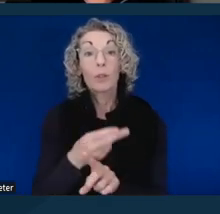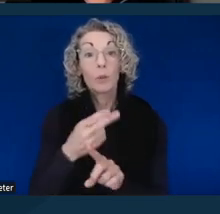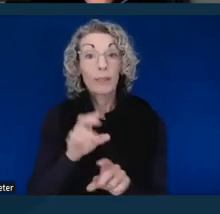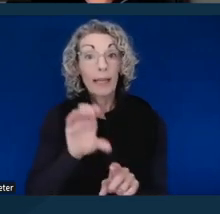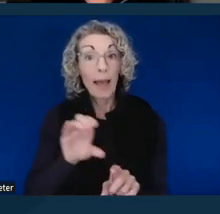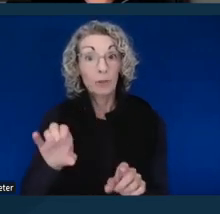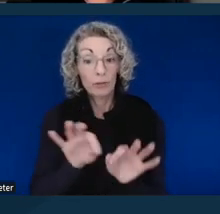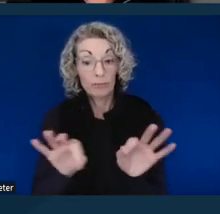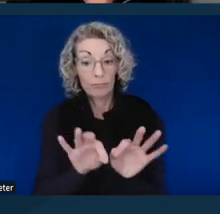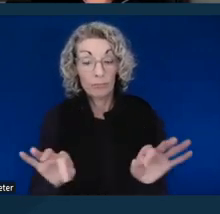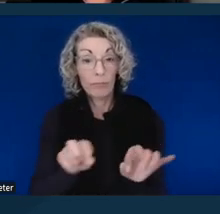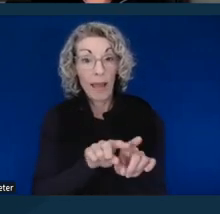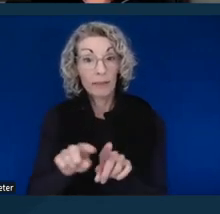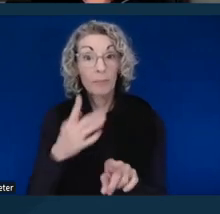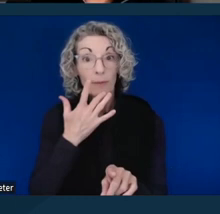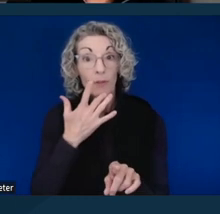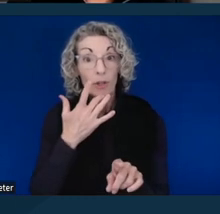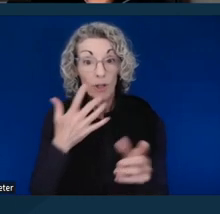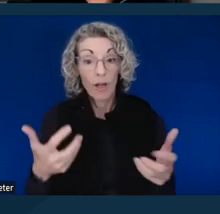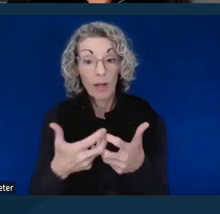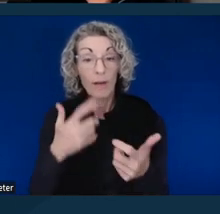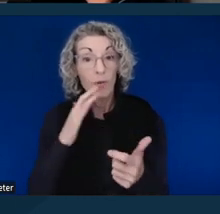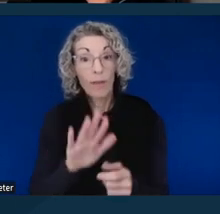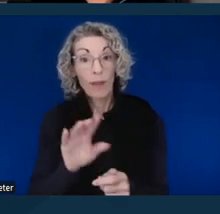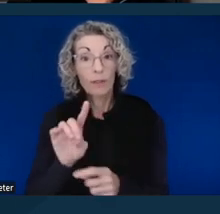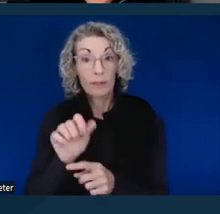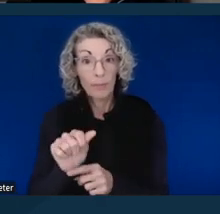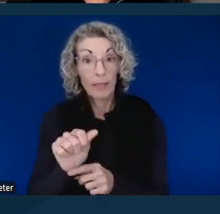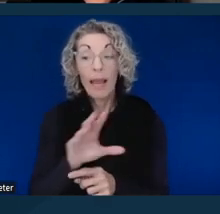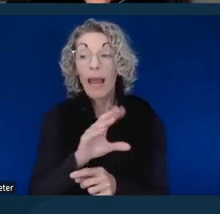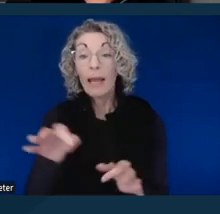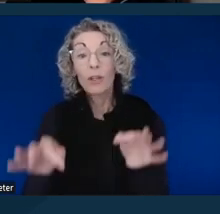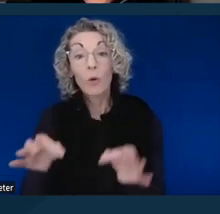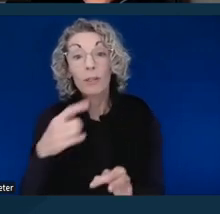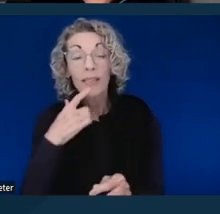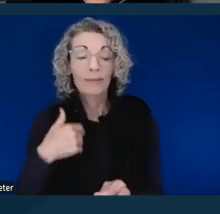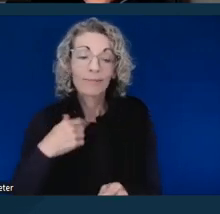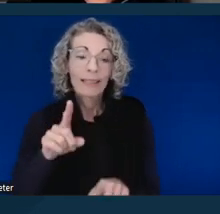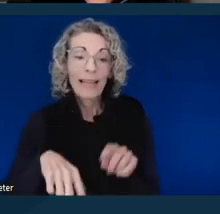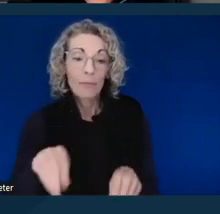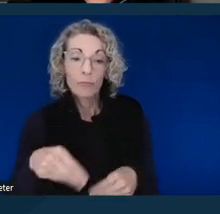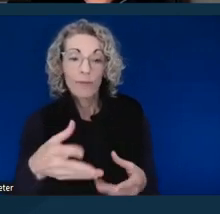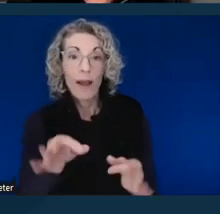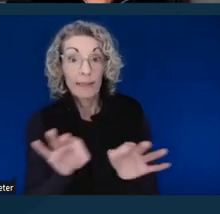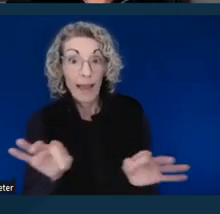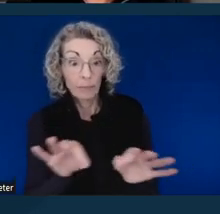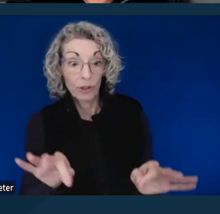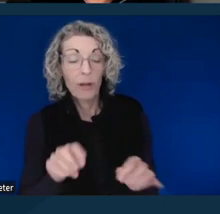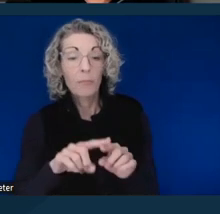as an accommodation for your disability and the court says well we won't provide captioning, but we'll provide ASL